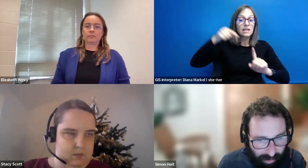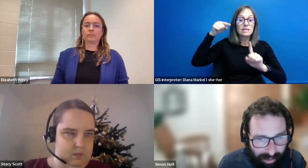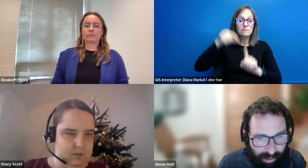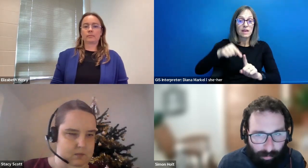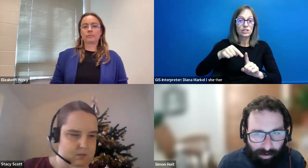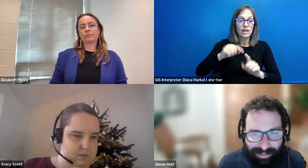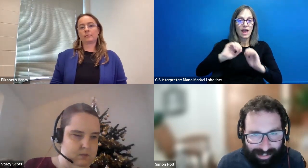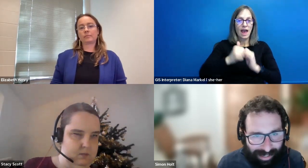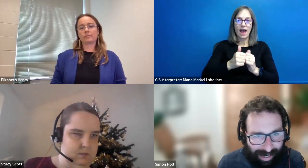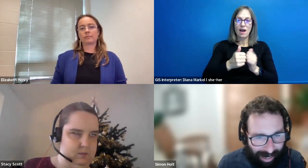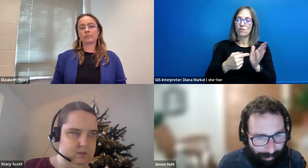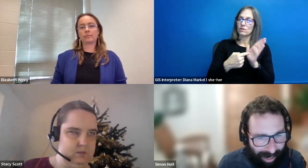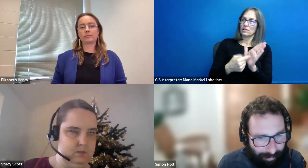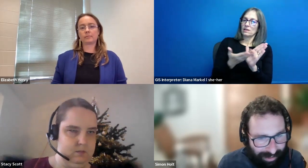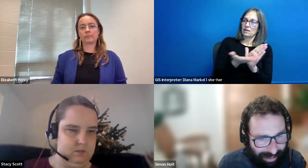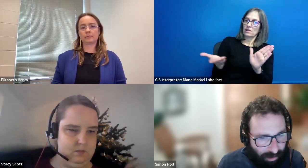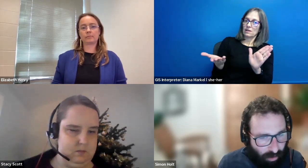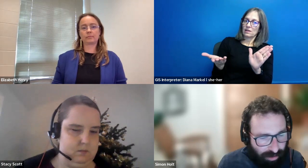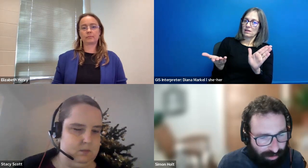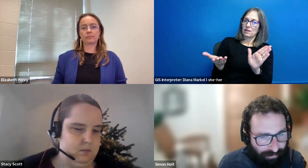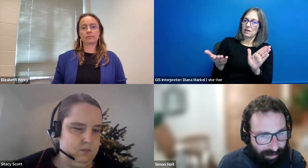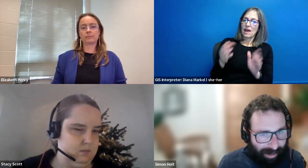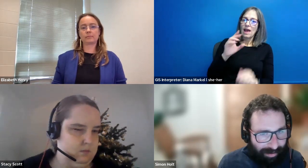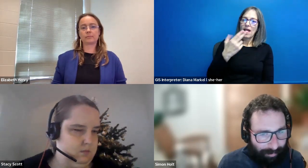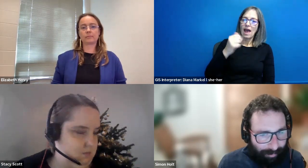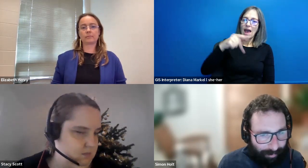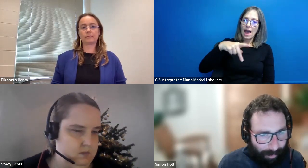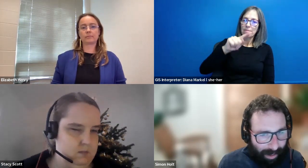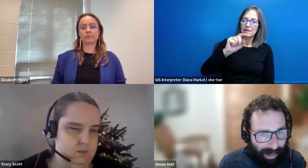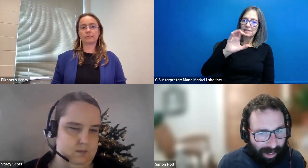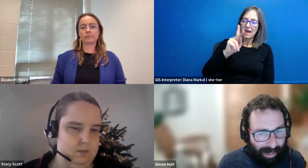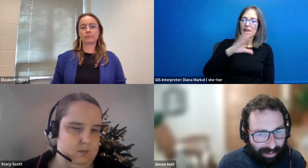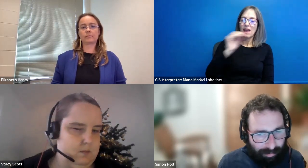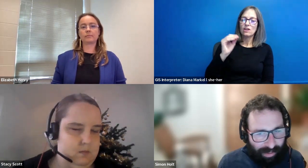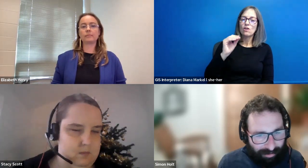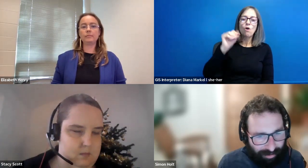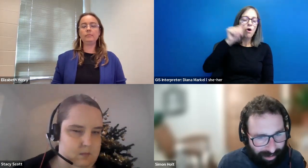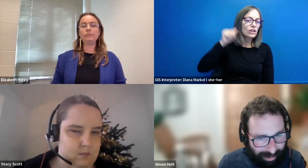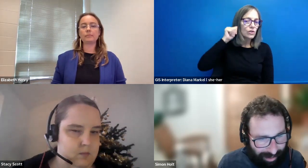Simon Holt: incorporating haptic and auditory feedback. Simon Holt: Elizabeth Henry